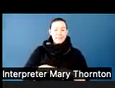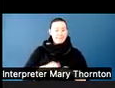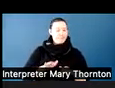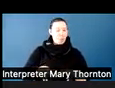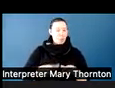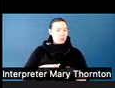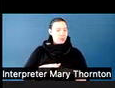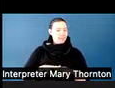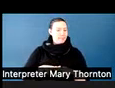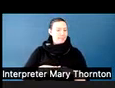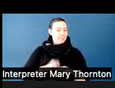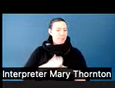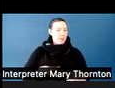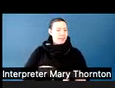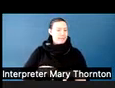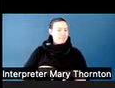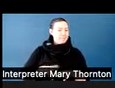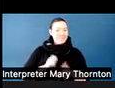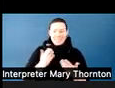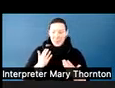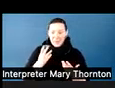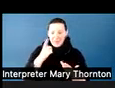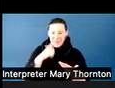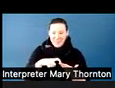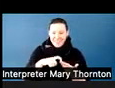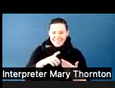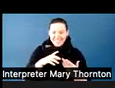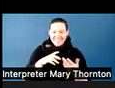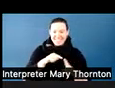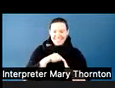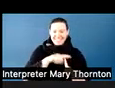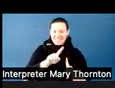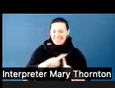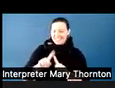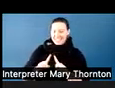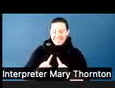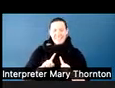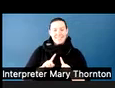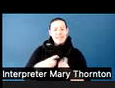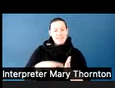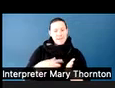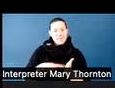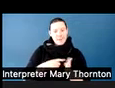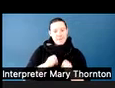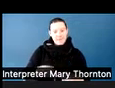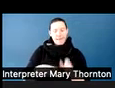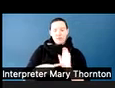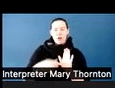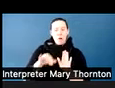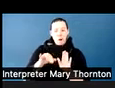So we see these differences that can sometimes mimic the communication differences we see in others.